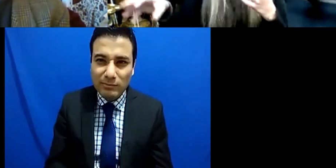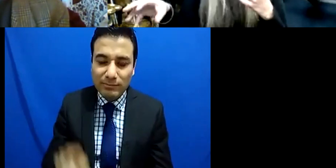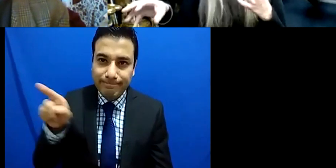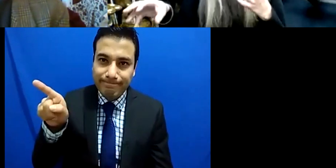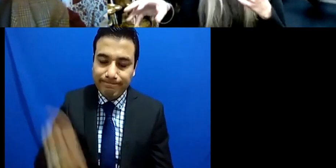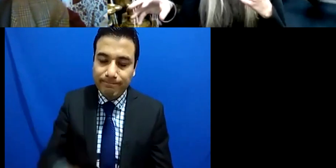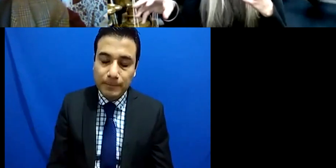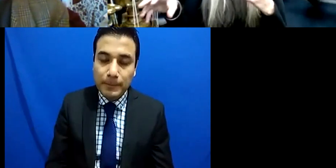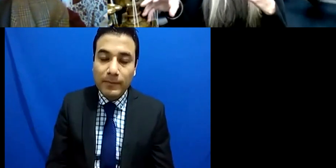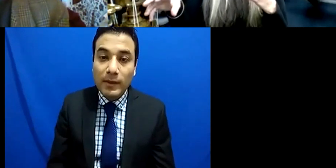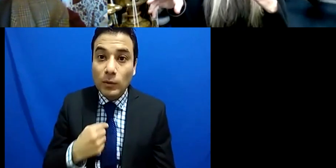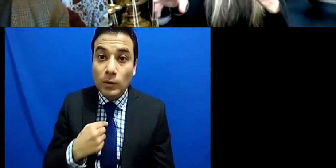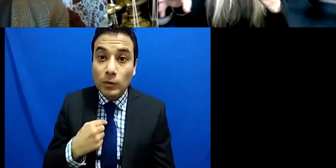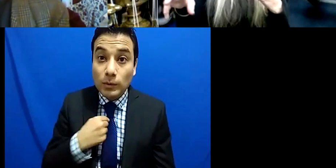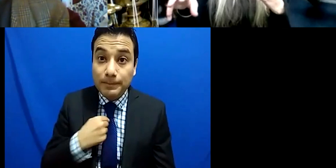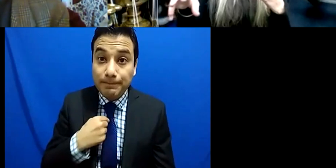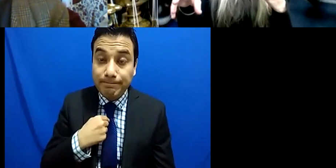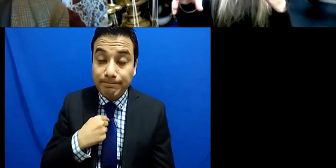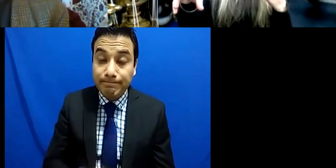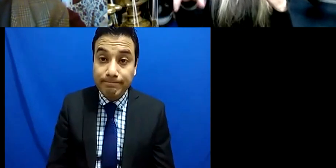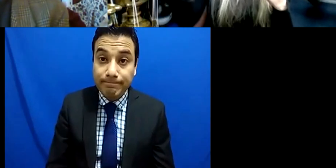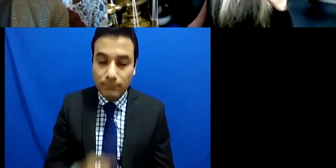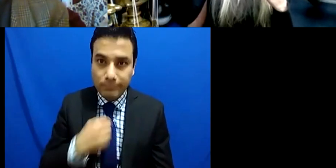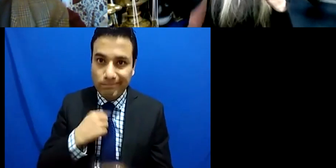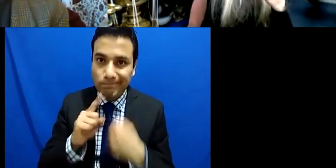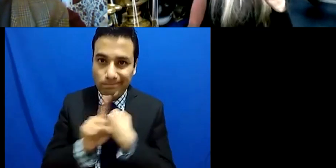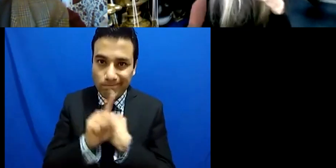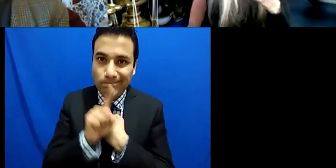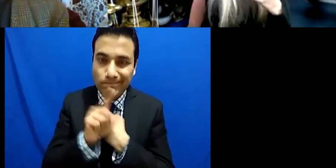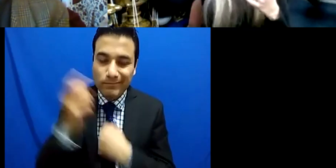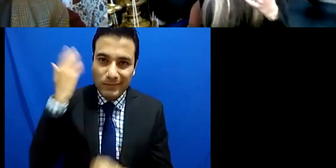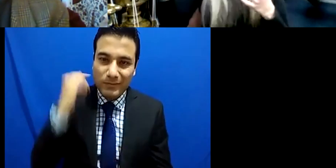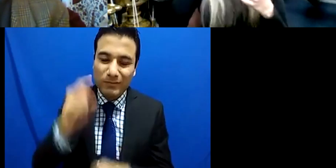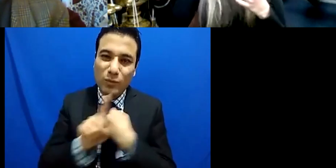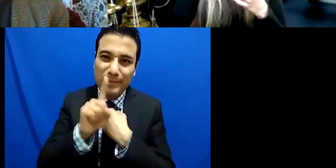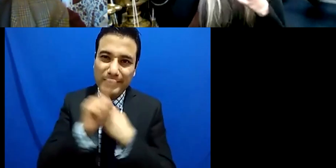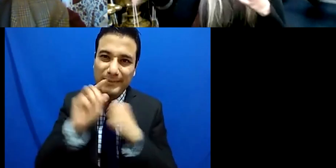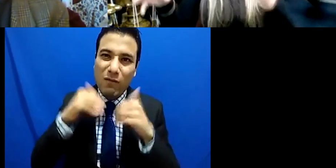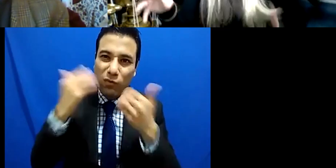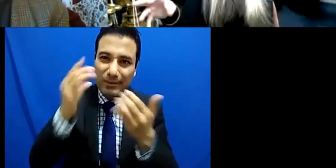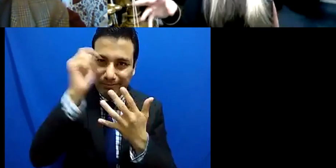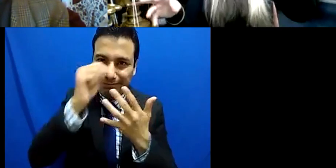problems in a way so, people who were who were talking about these challenges that hadn't even